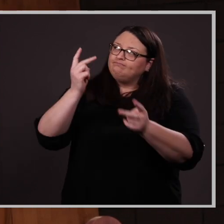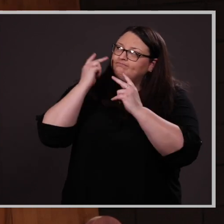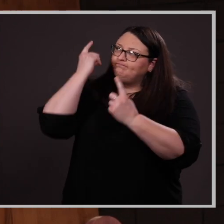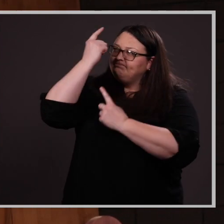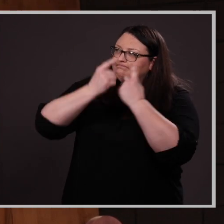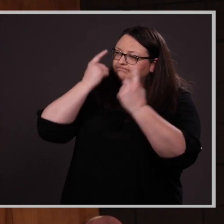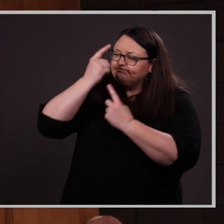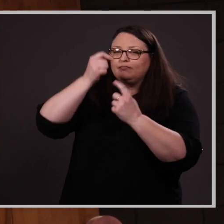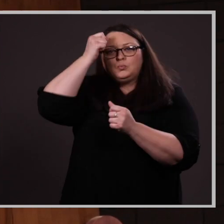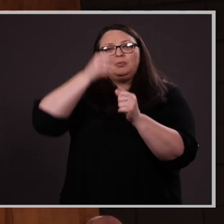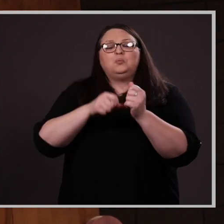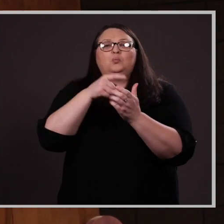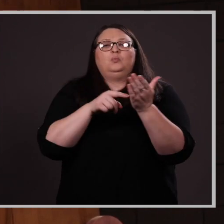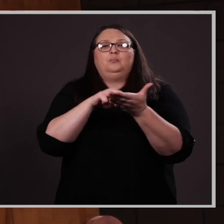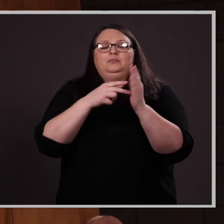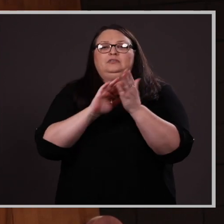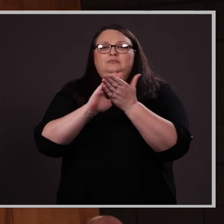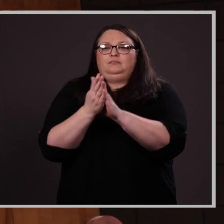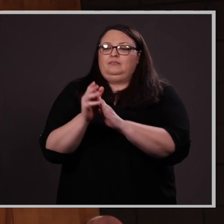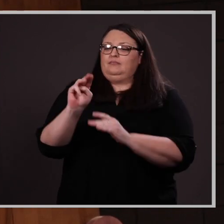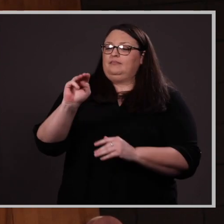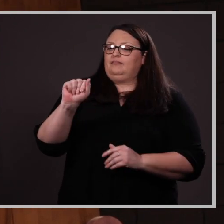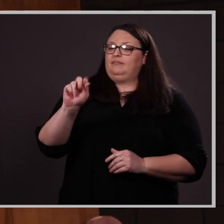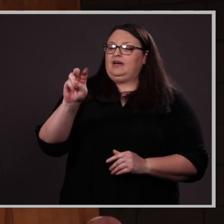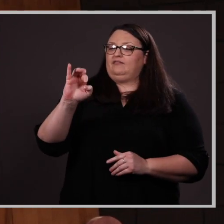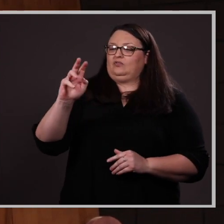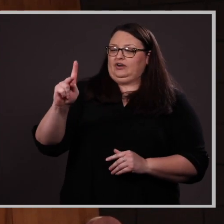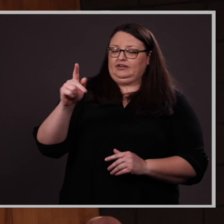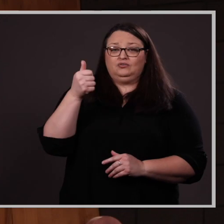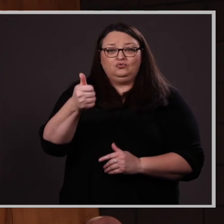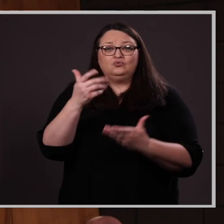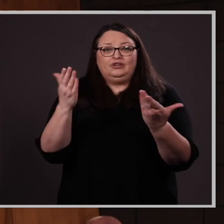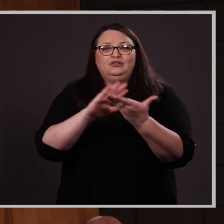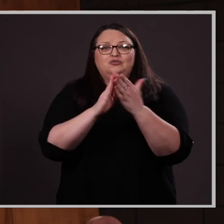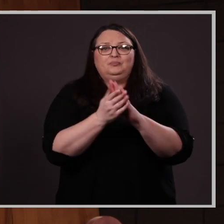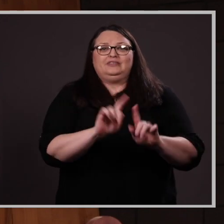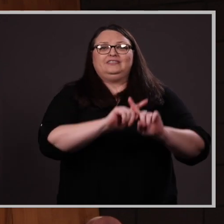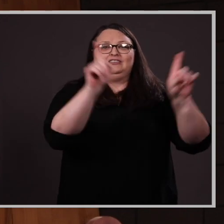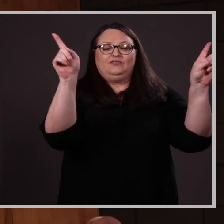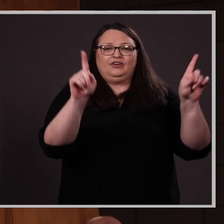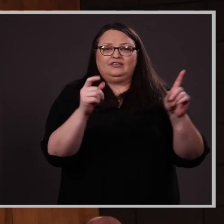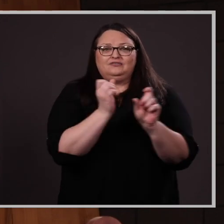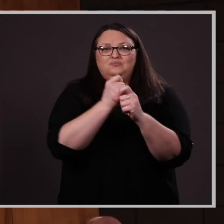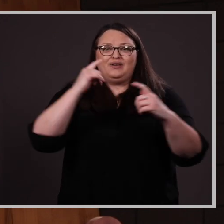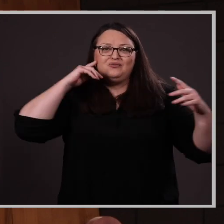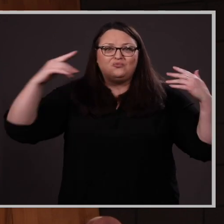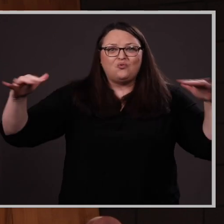What it means to be a Maverick. You are here to be different, to make noise, to challenge